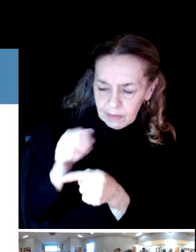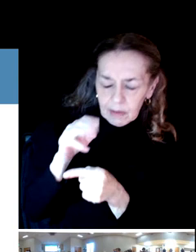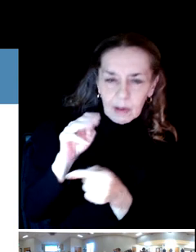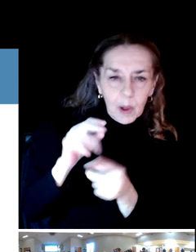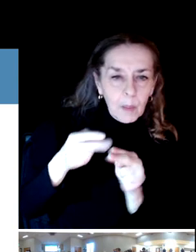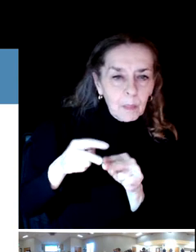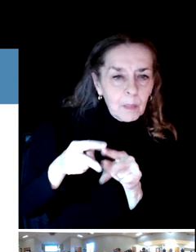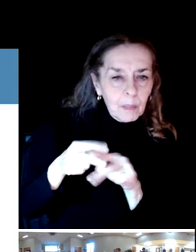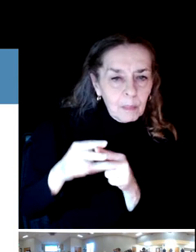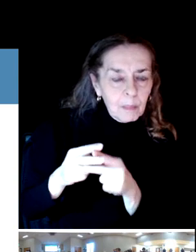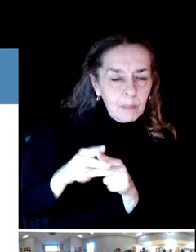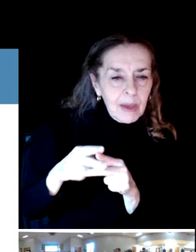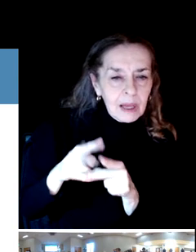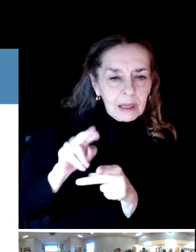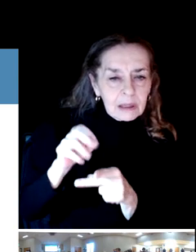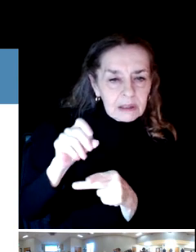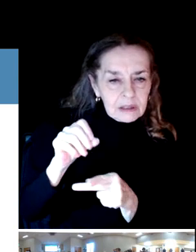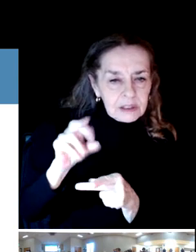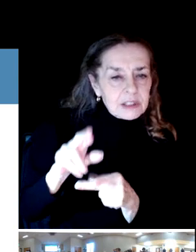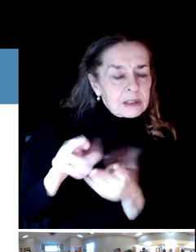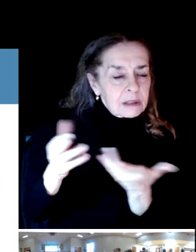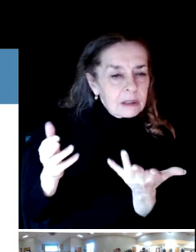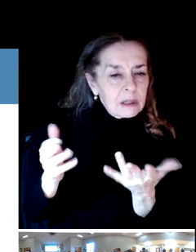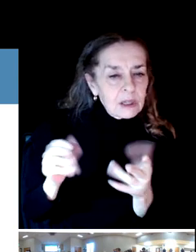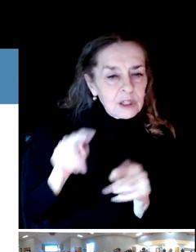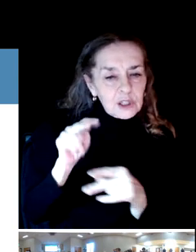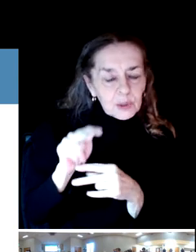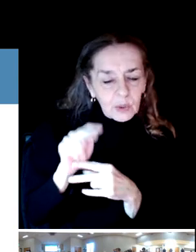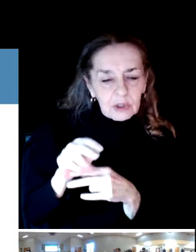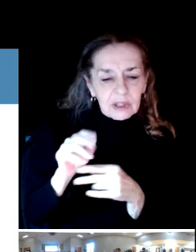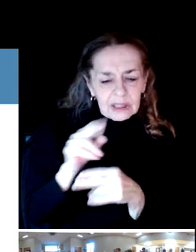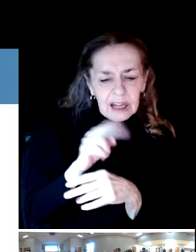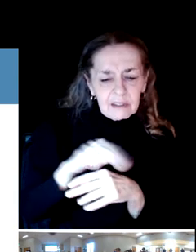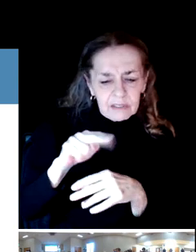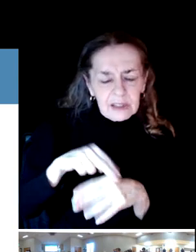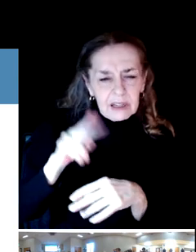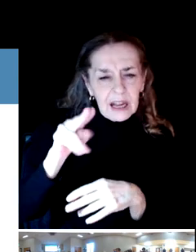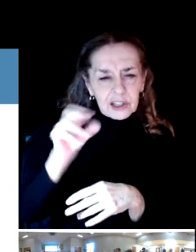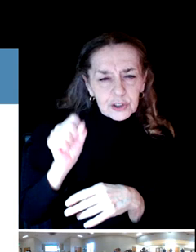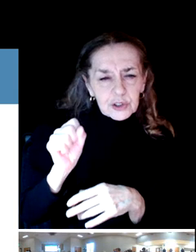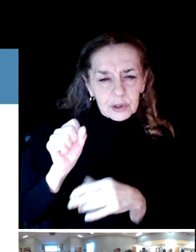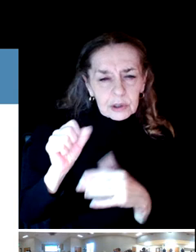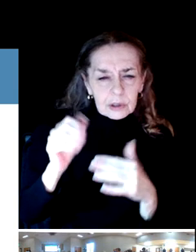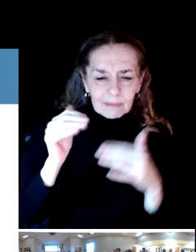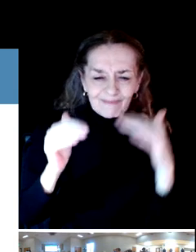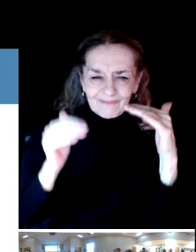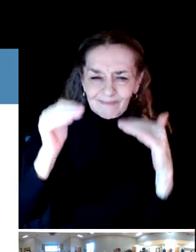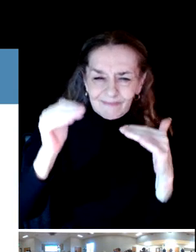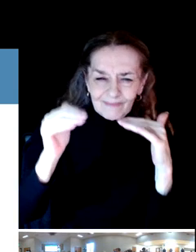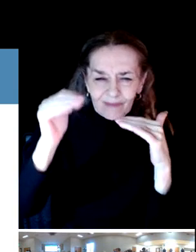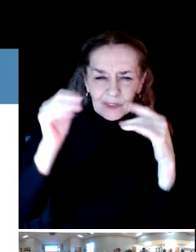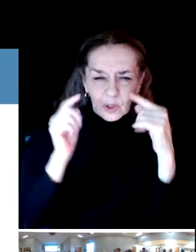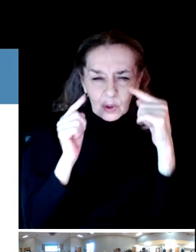they need that many. We'll be looking at kind of national benchmarking and really, really break that out.